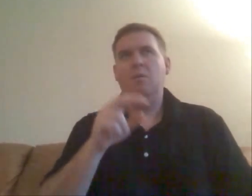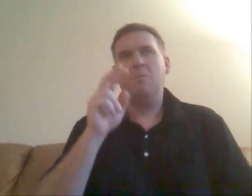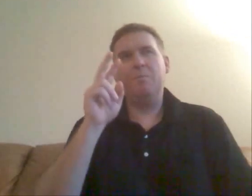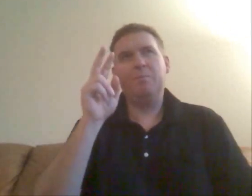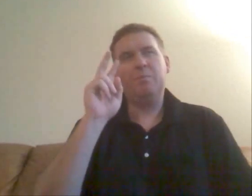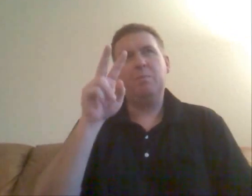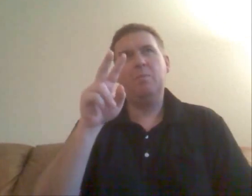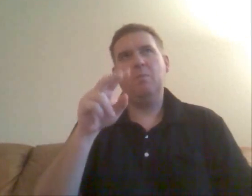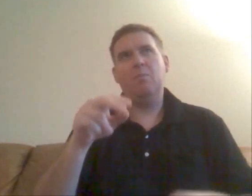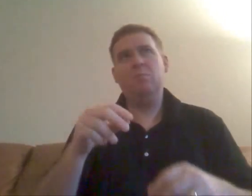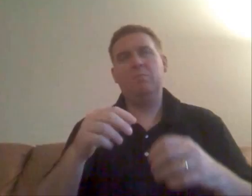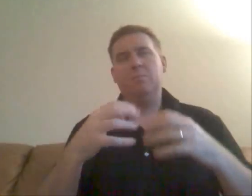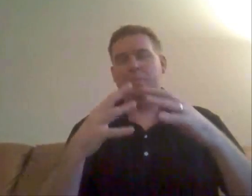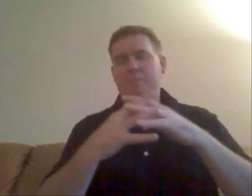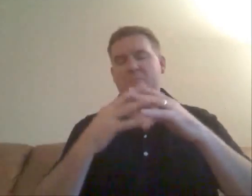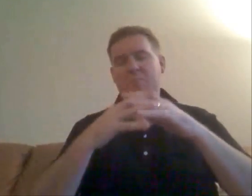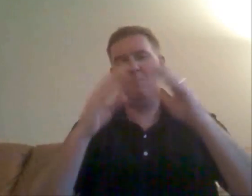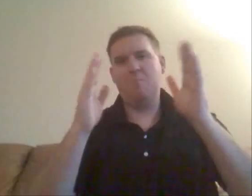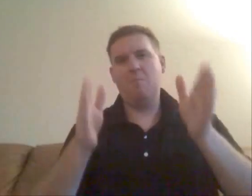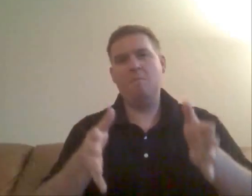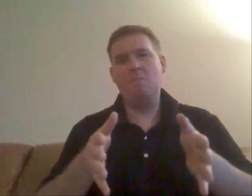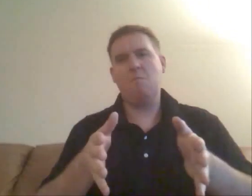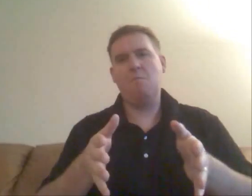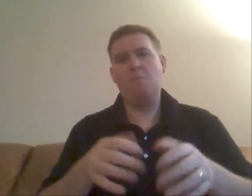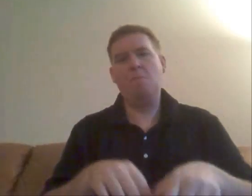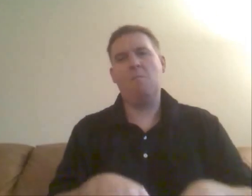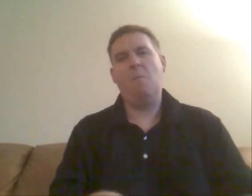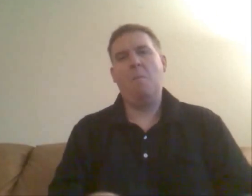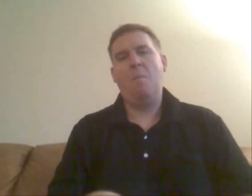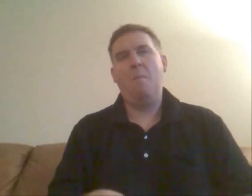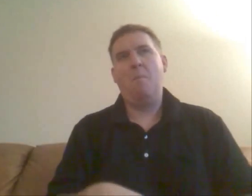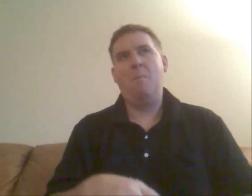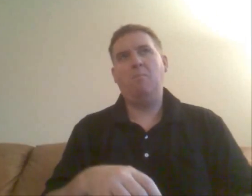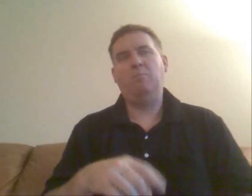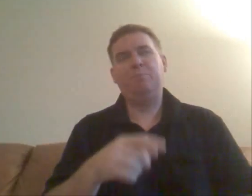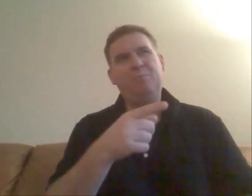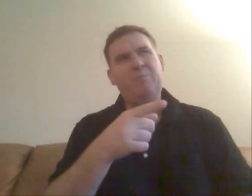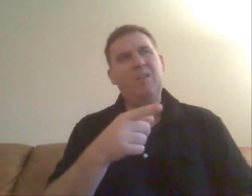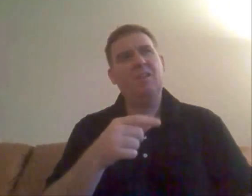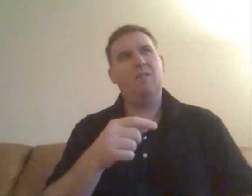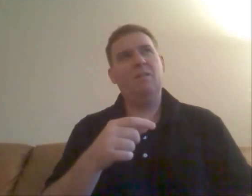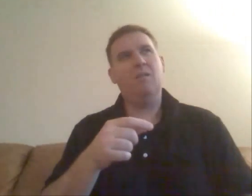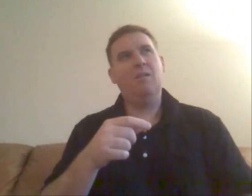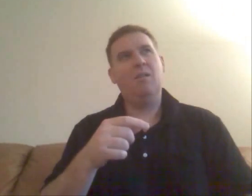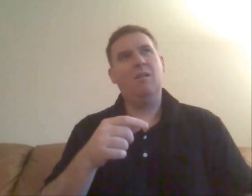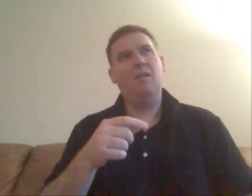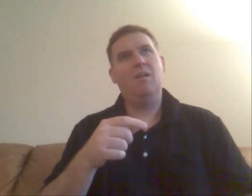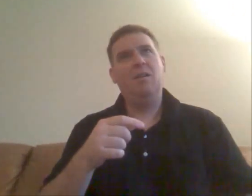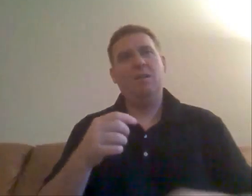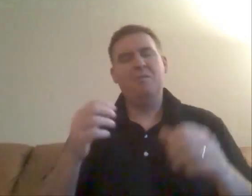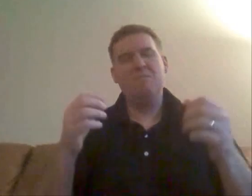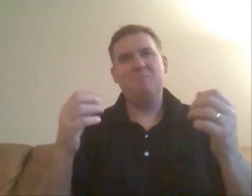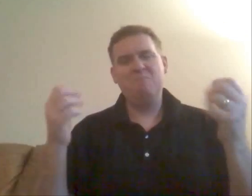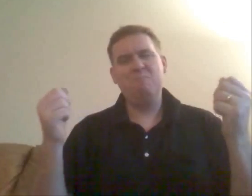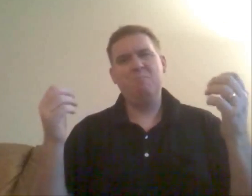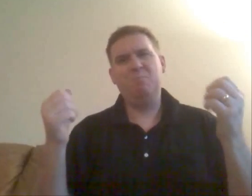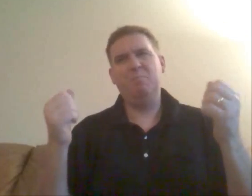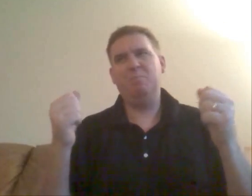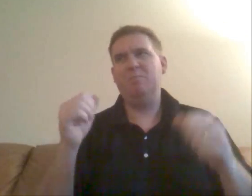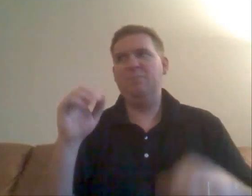I saw the football players signing but